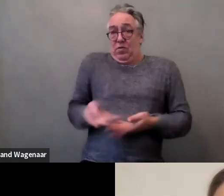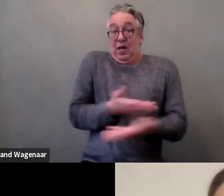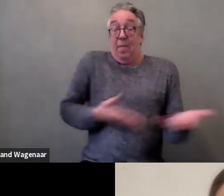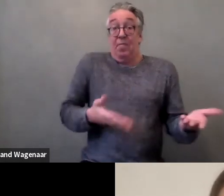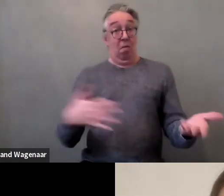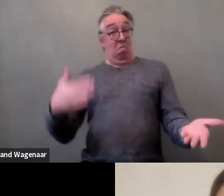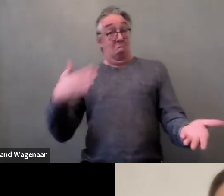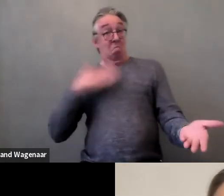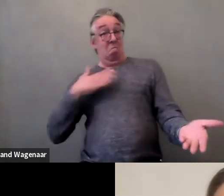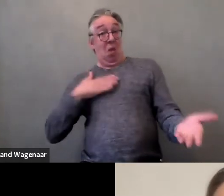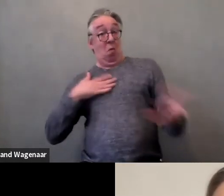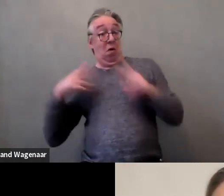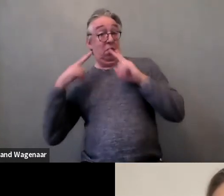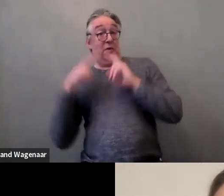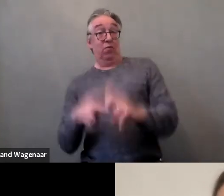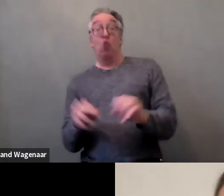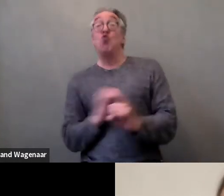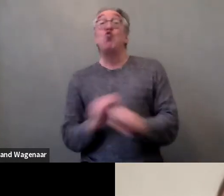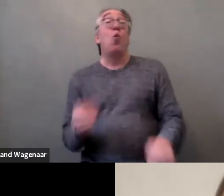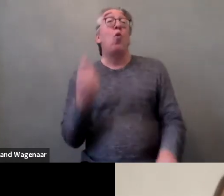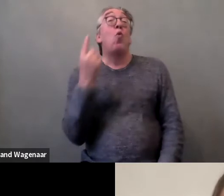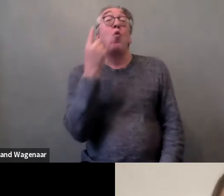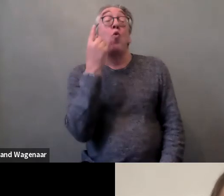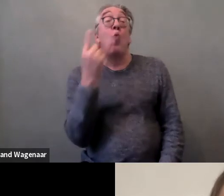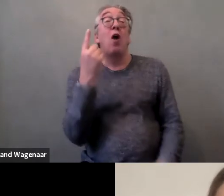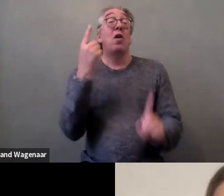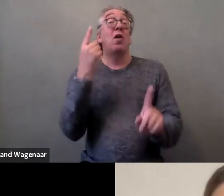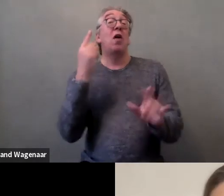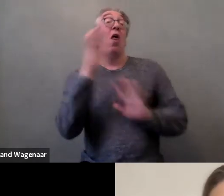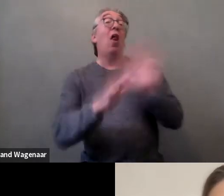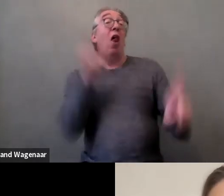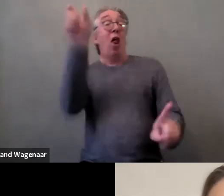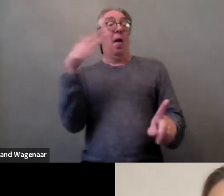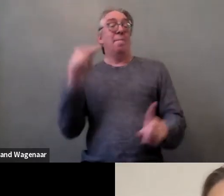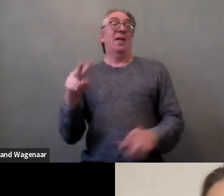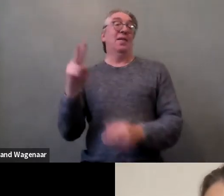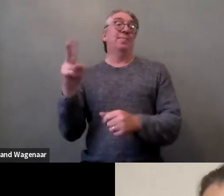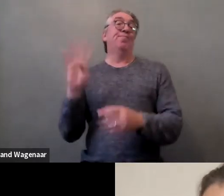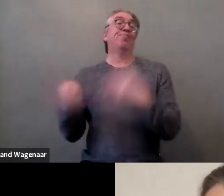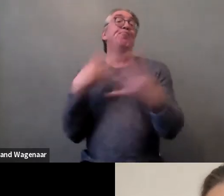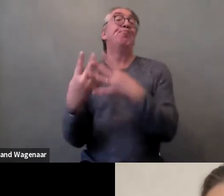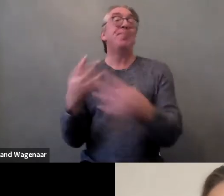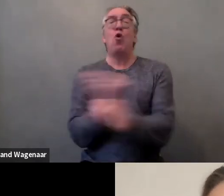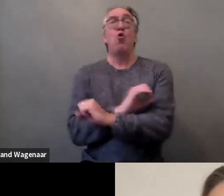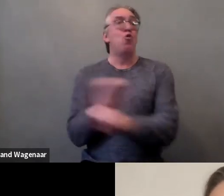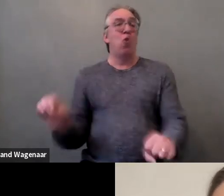no offender bore any consequences only two women among fifteen of them decided to take the case to court.